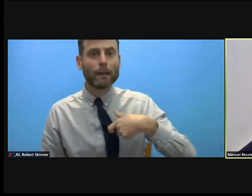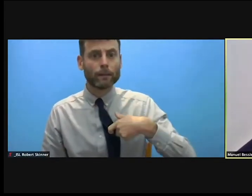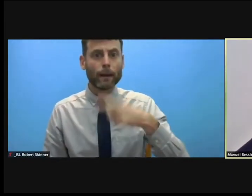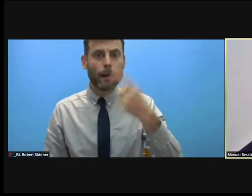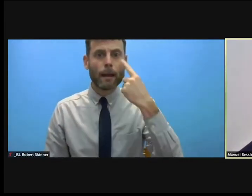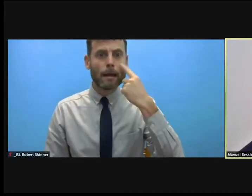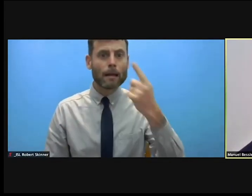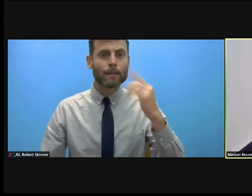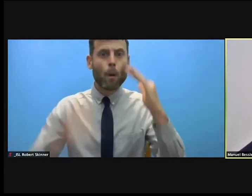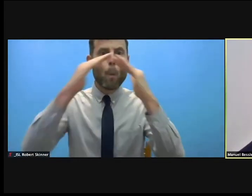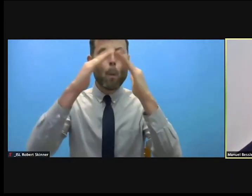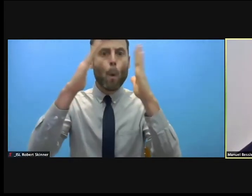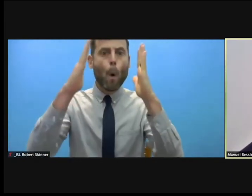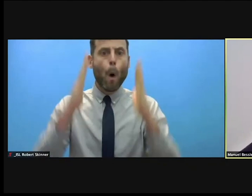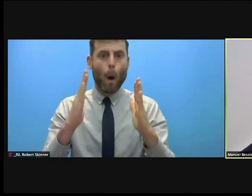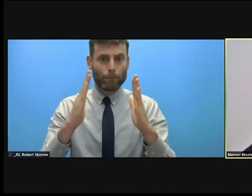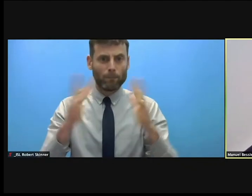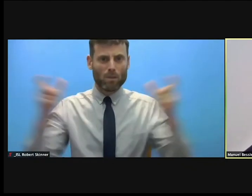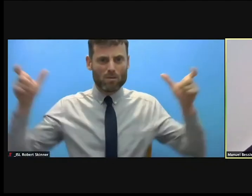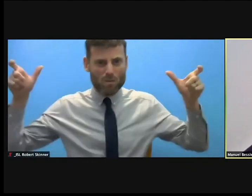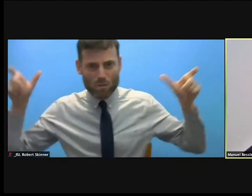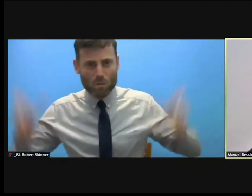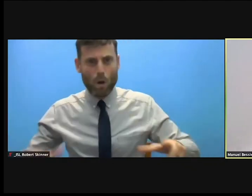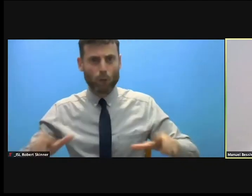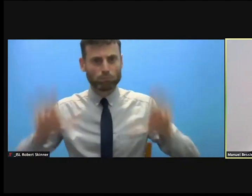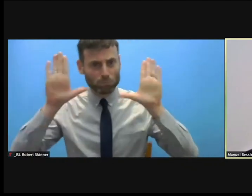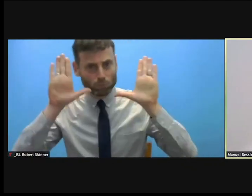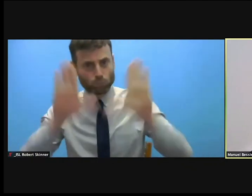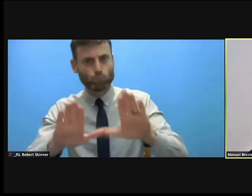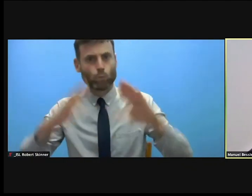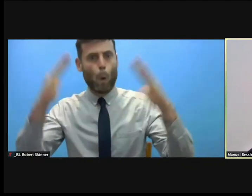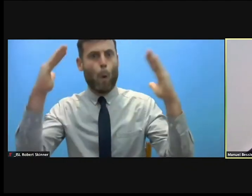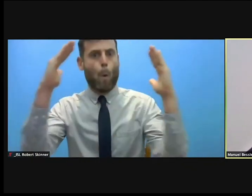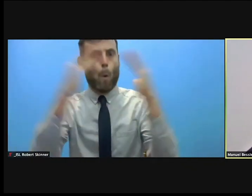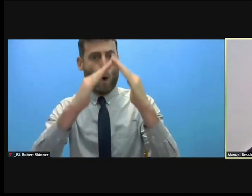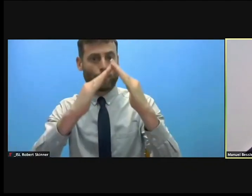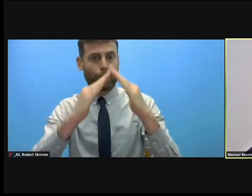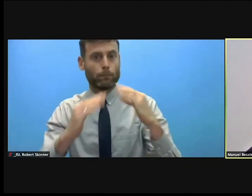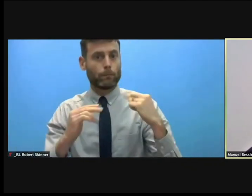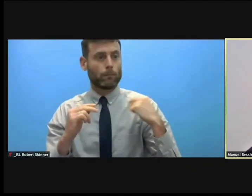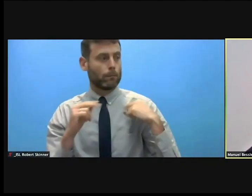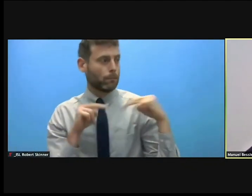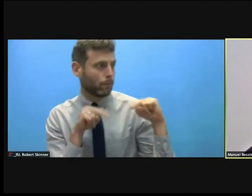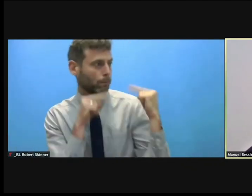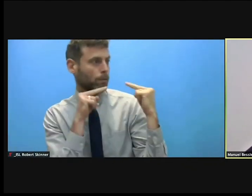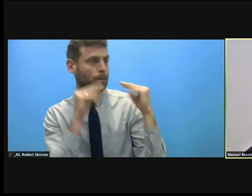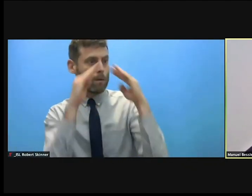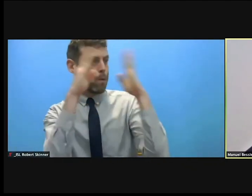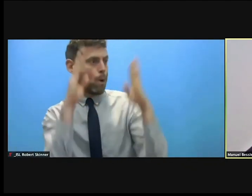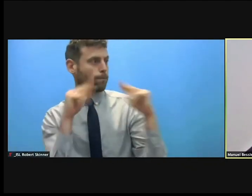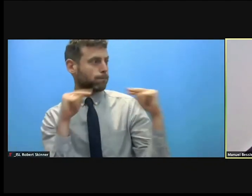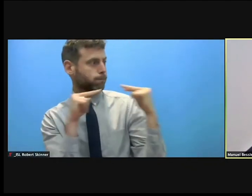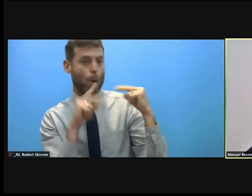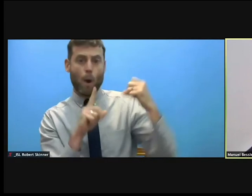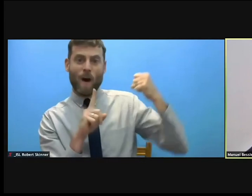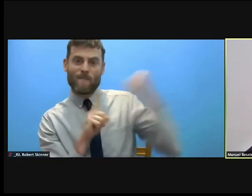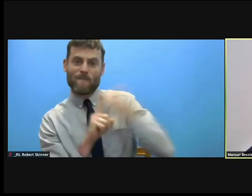since the pandemic hit more than 10% the cases in Switzerland went up. The closure of schools